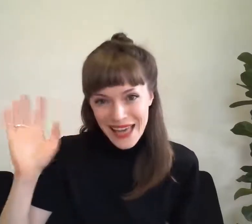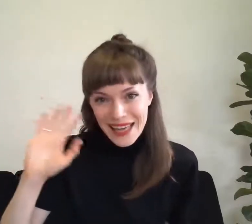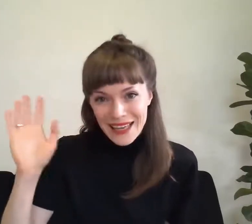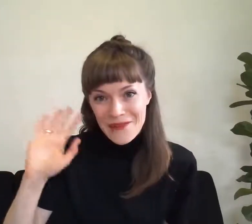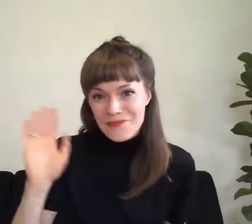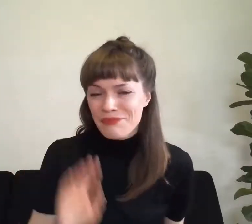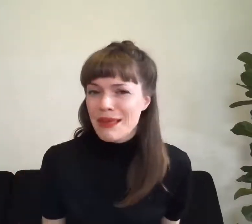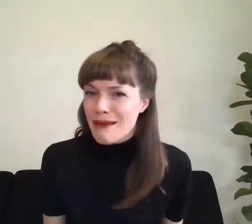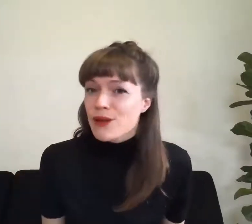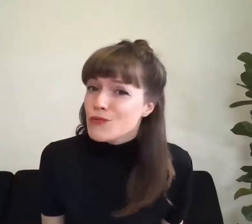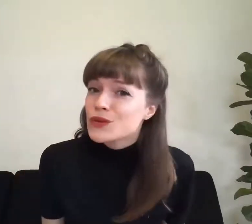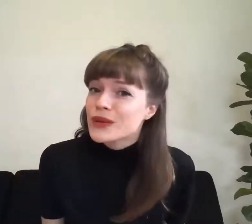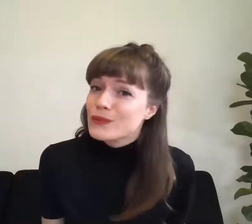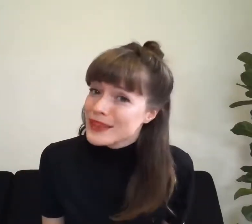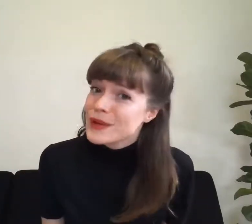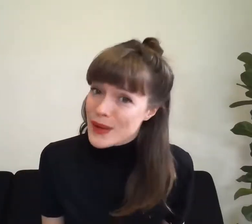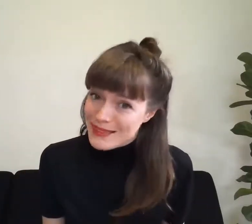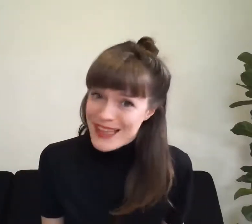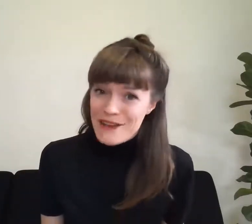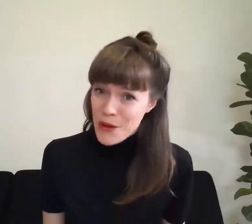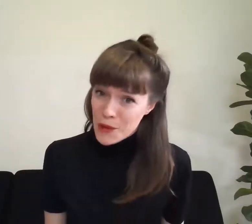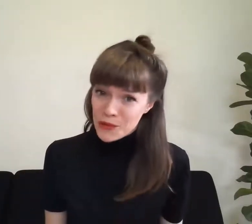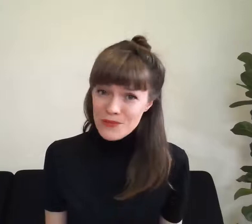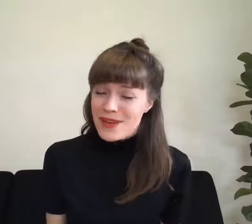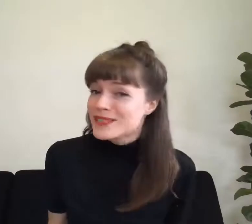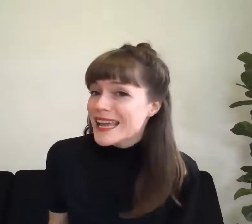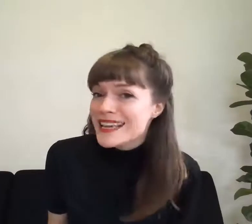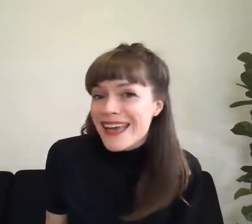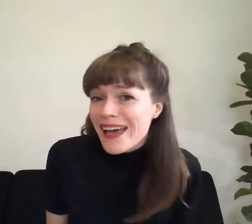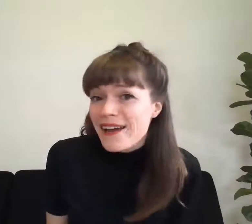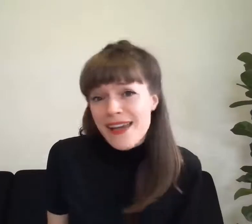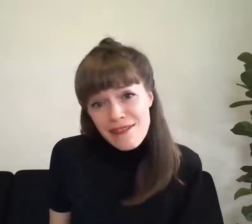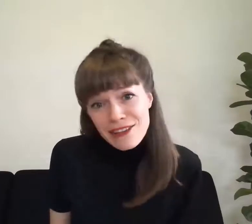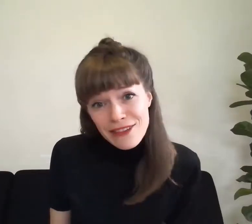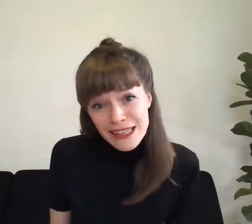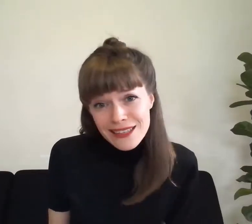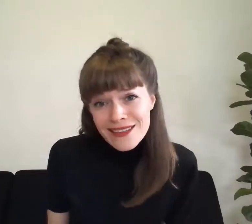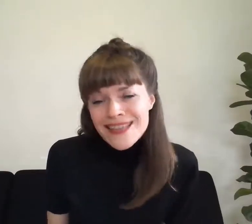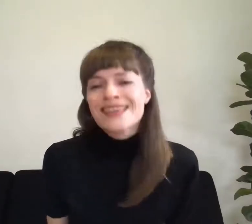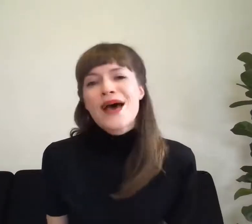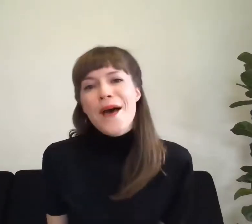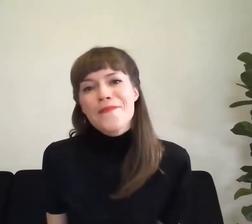I hope you're doing really well and taking care and having fun um